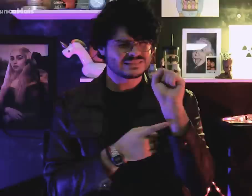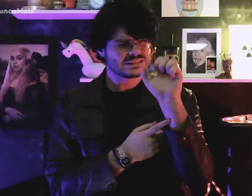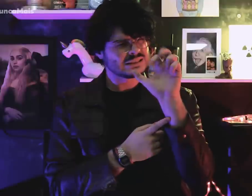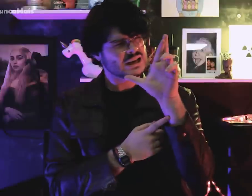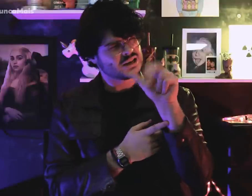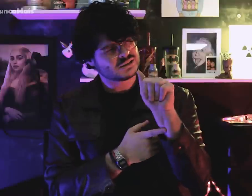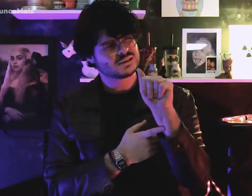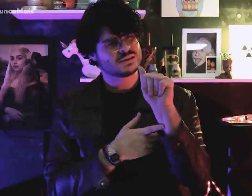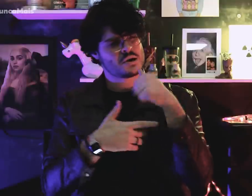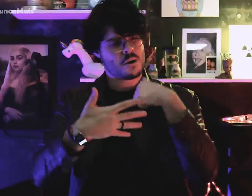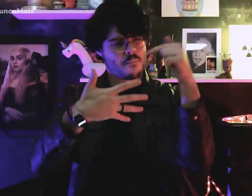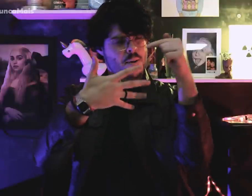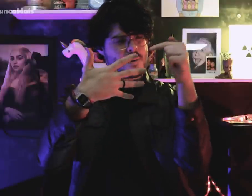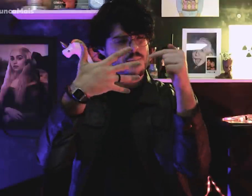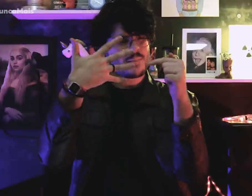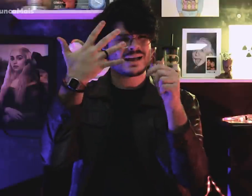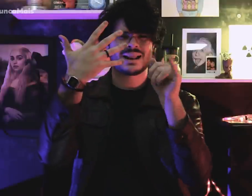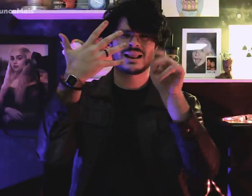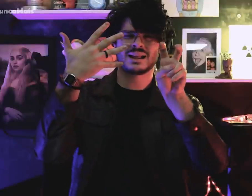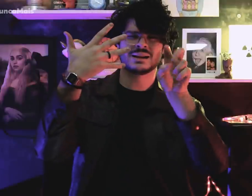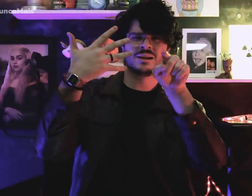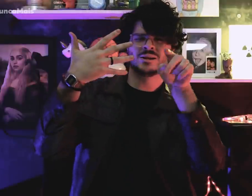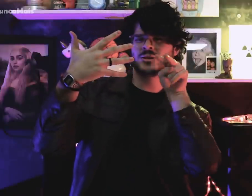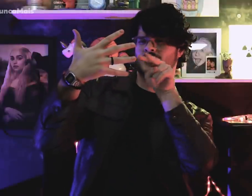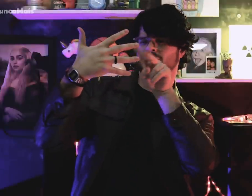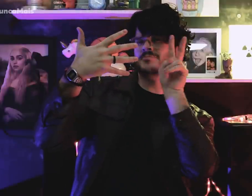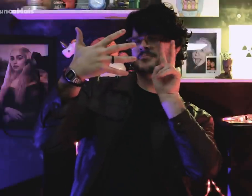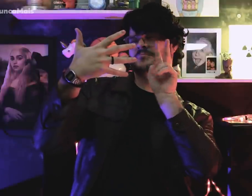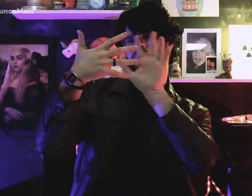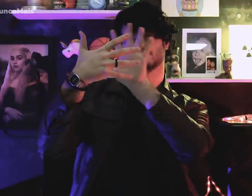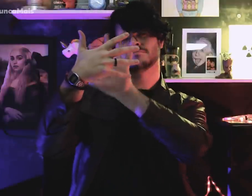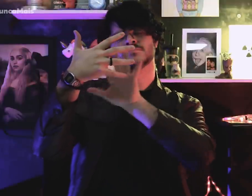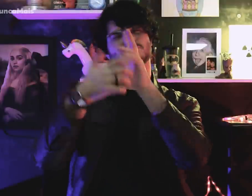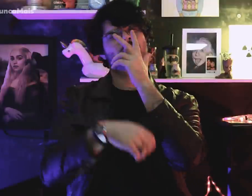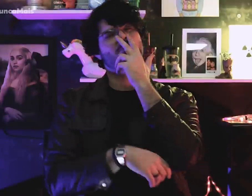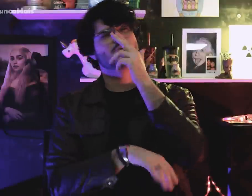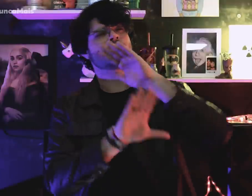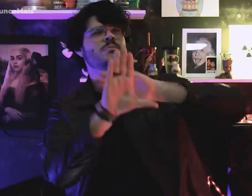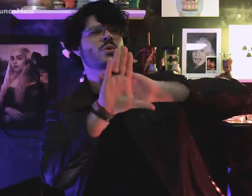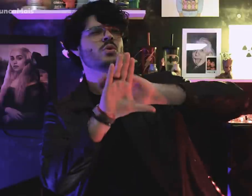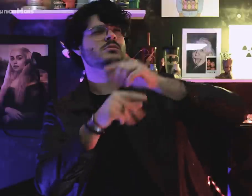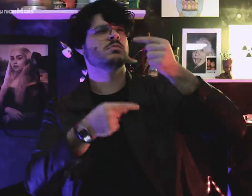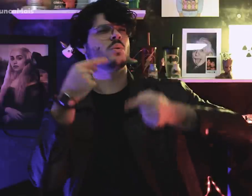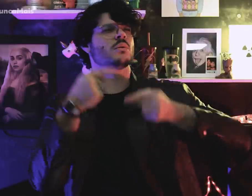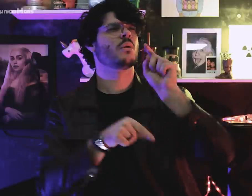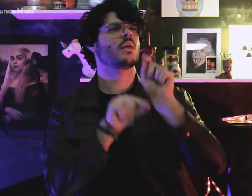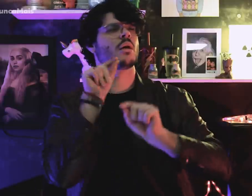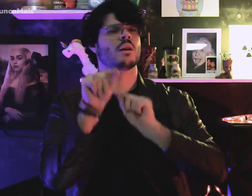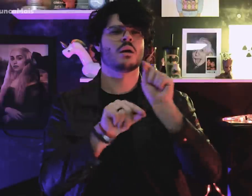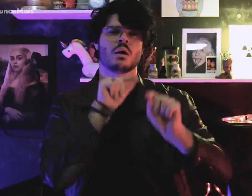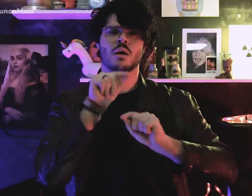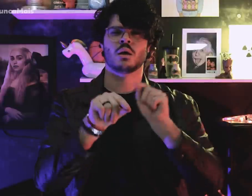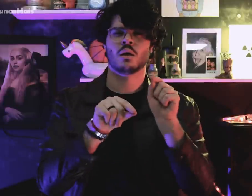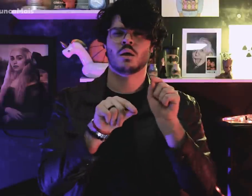Did that remind you of any political ideology?